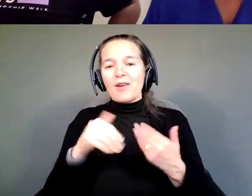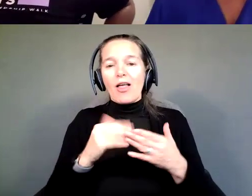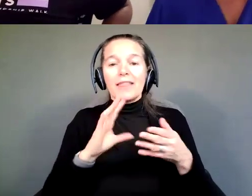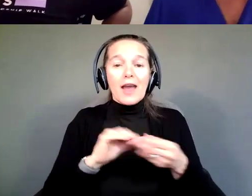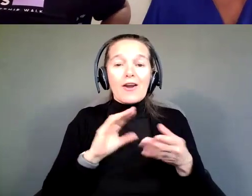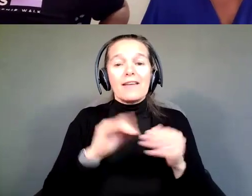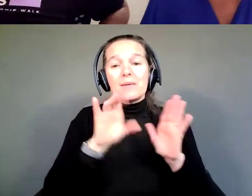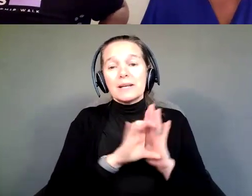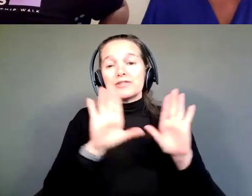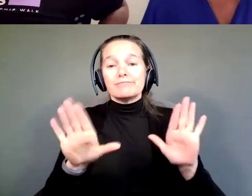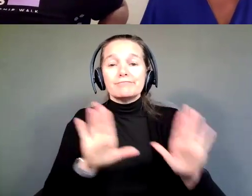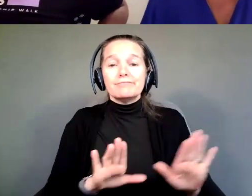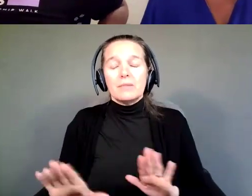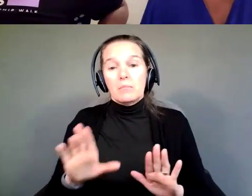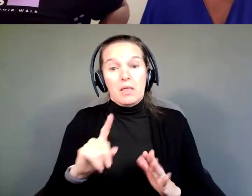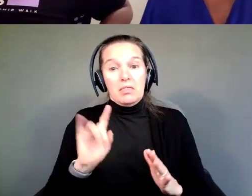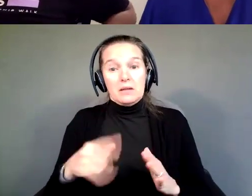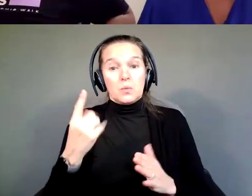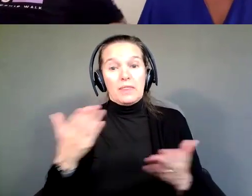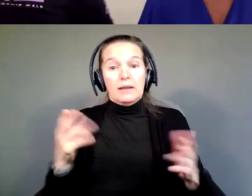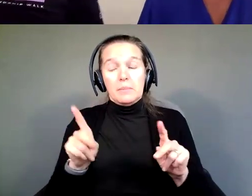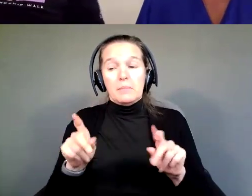But that's one thing people can do to support it.